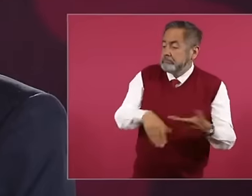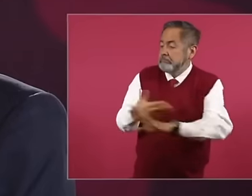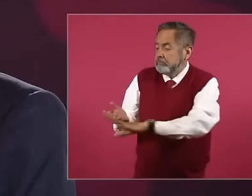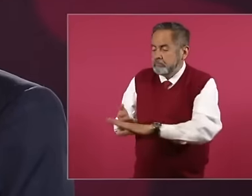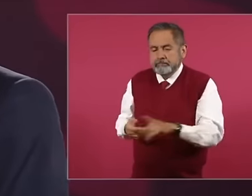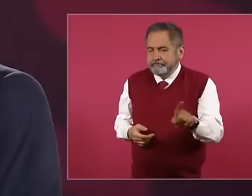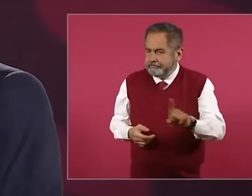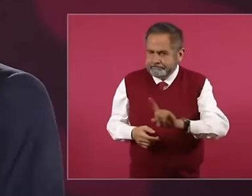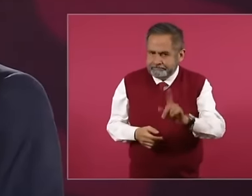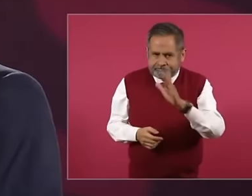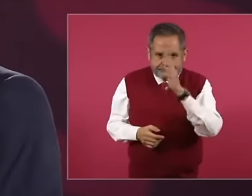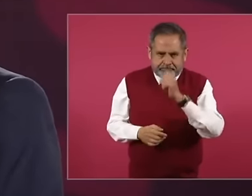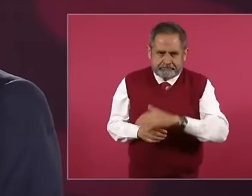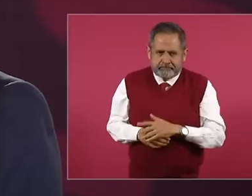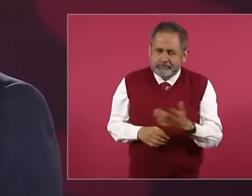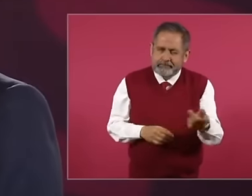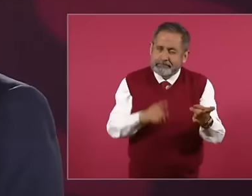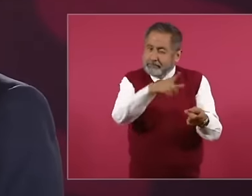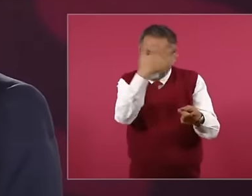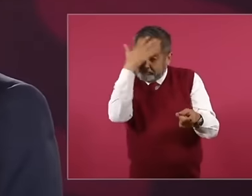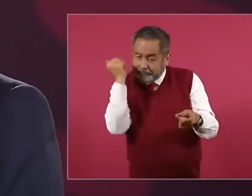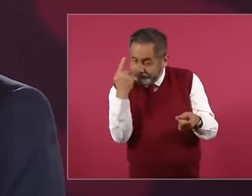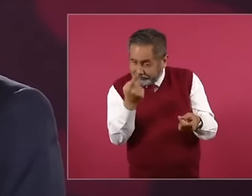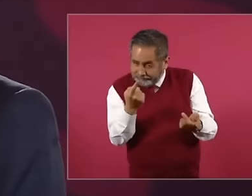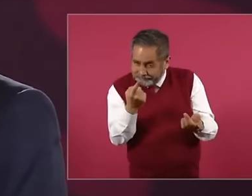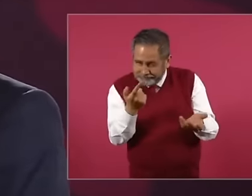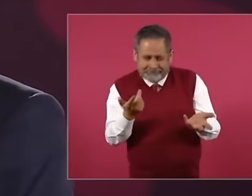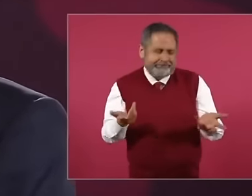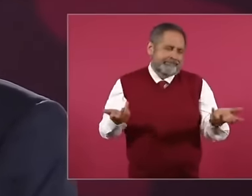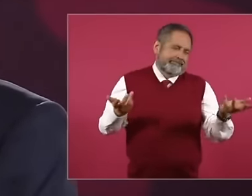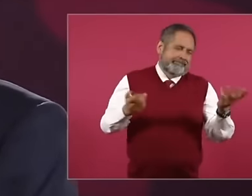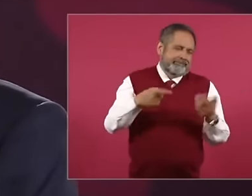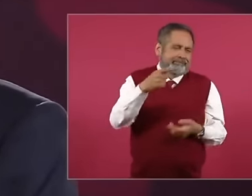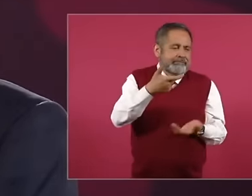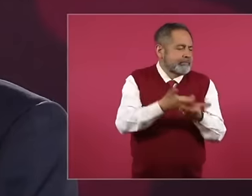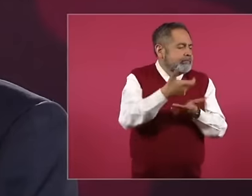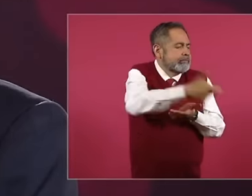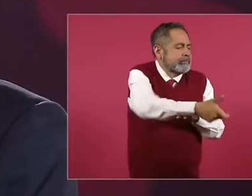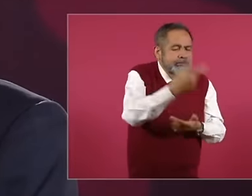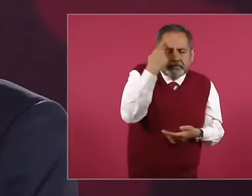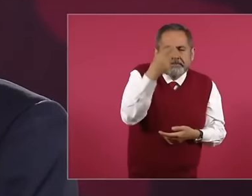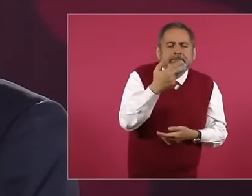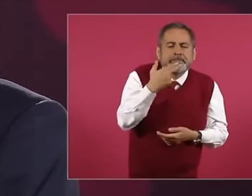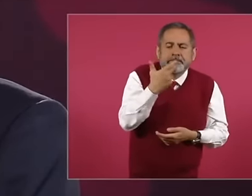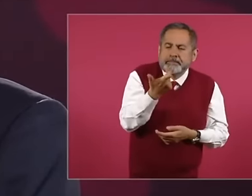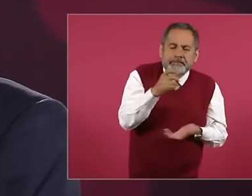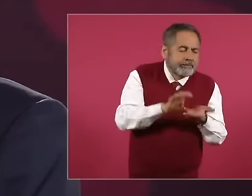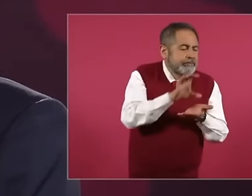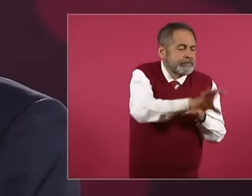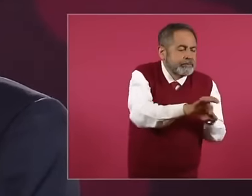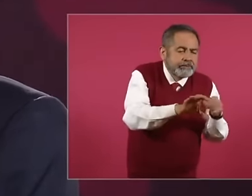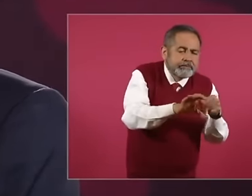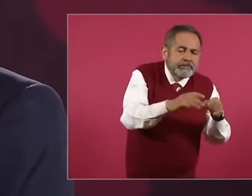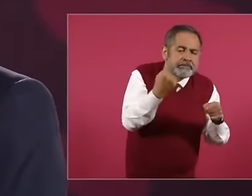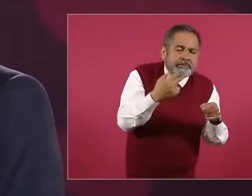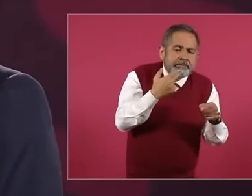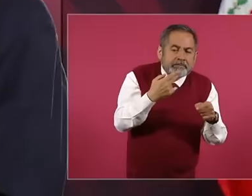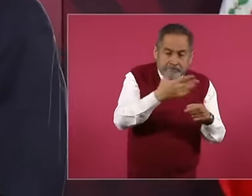because there is no way that they do not know what they use that money for. Do you think that you do not